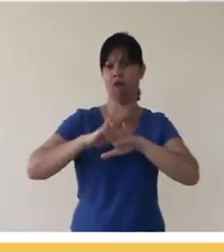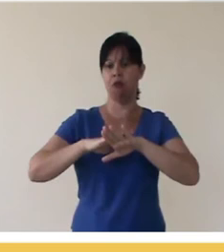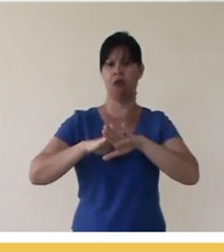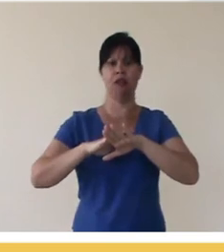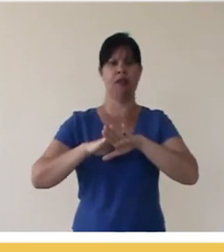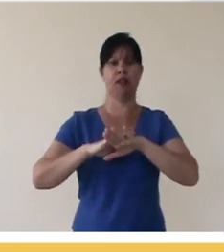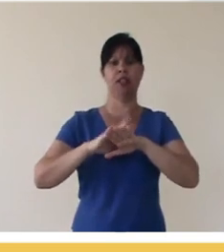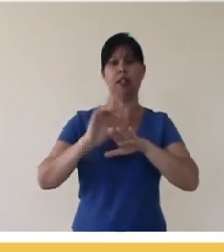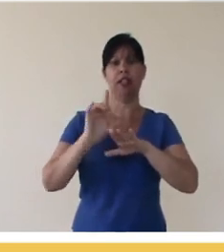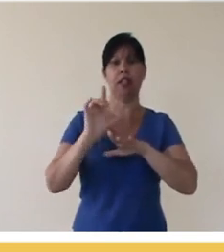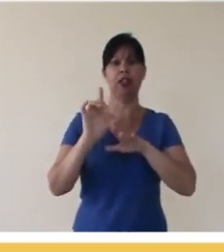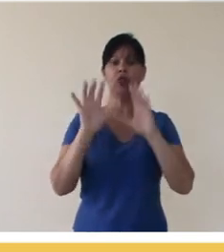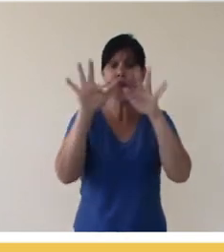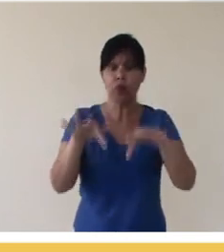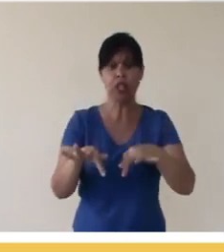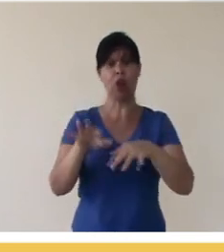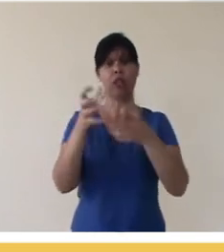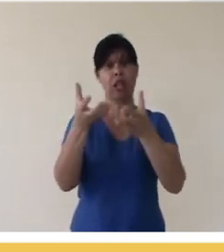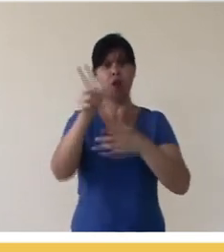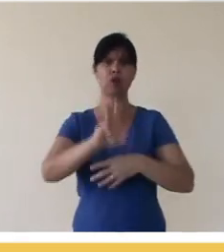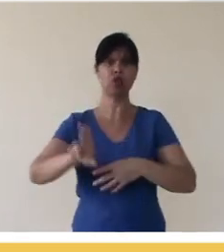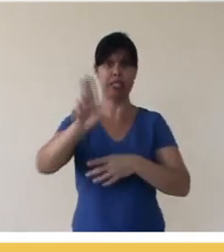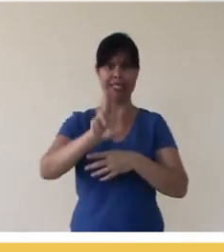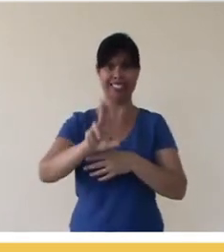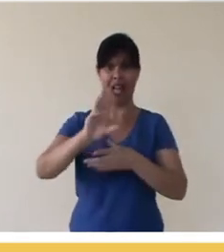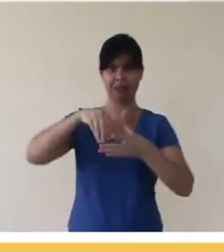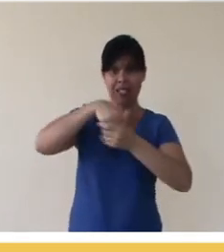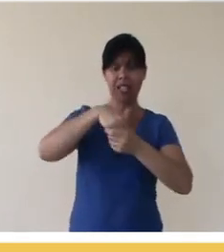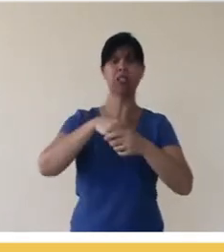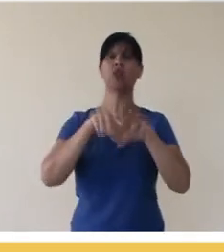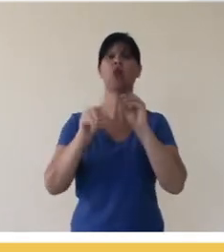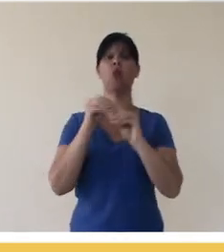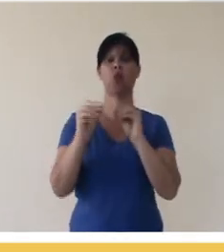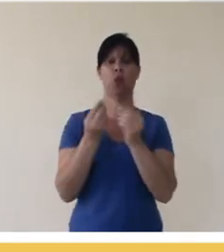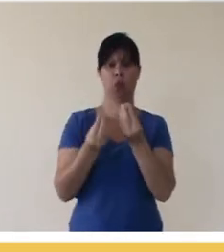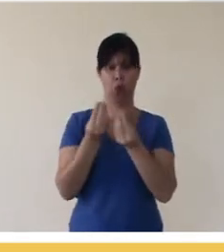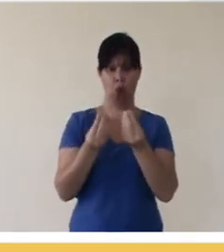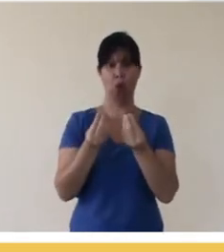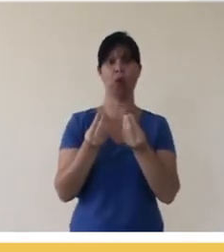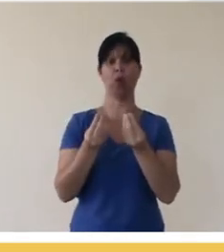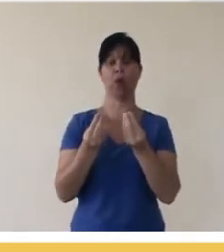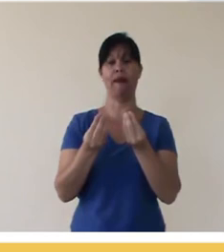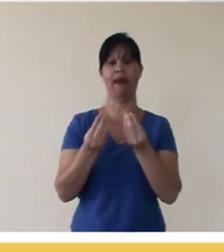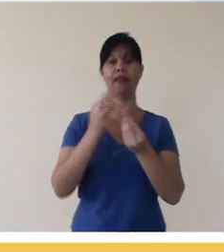an Attribution-Non-Commercial License, you can use, in your work,